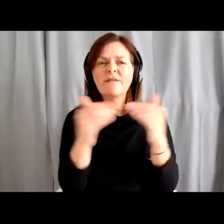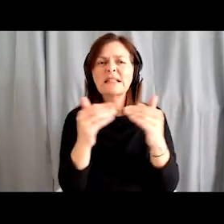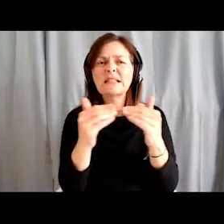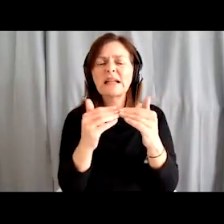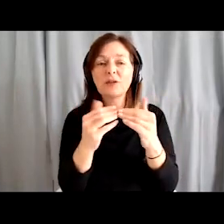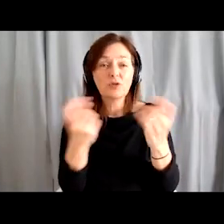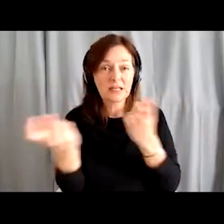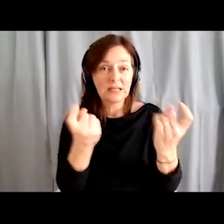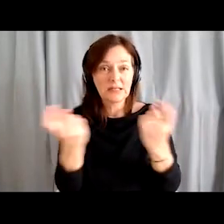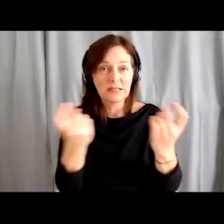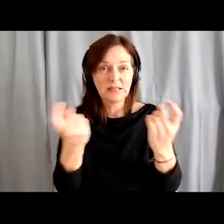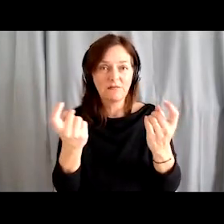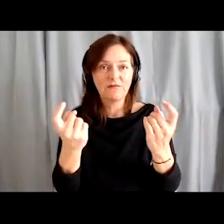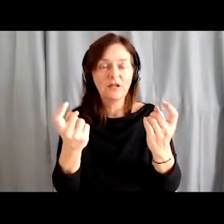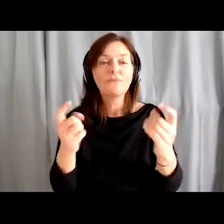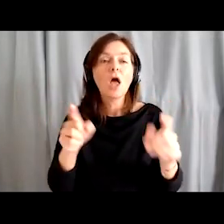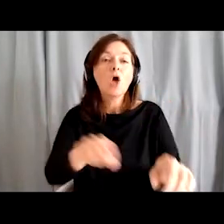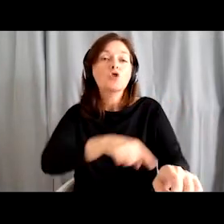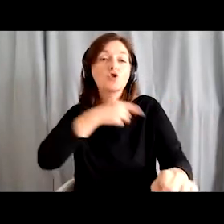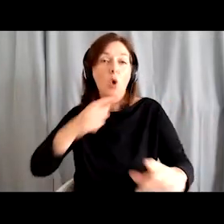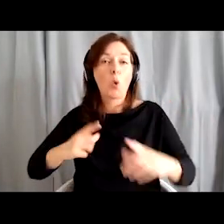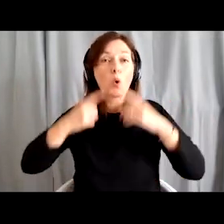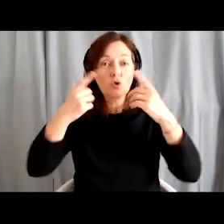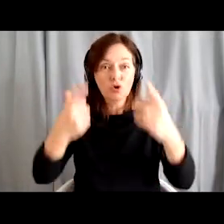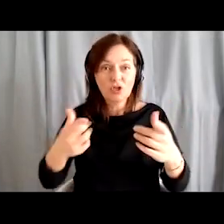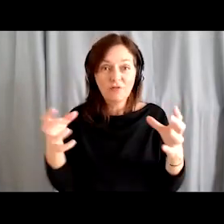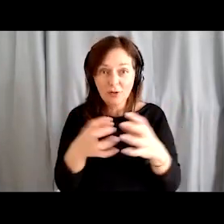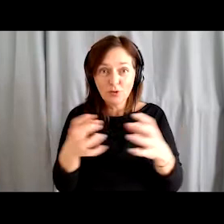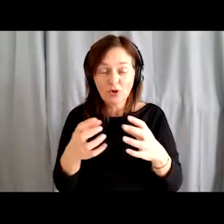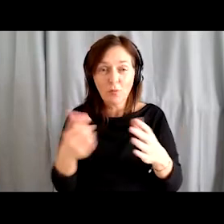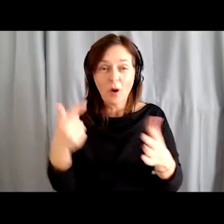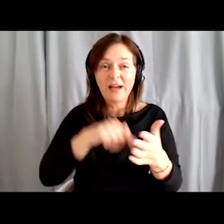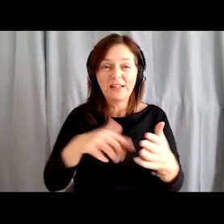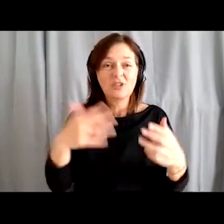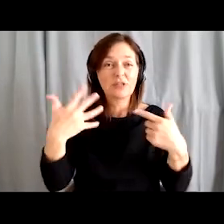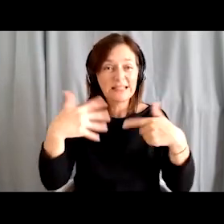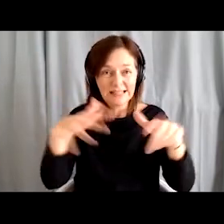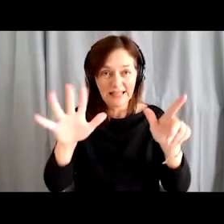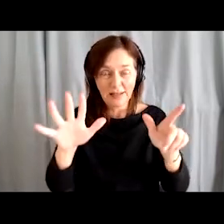we also opened a dementia-friendly point at the Adult Education Centre Kranj on 21 December 2017.